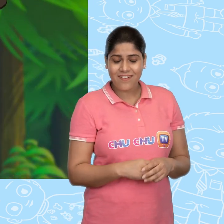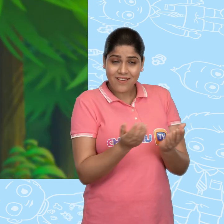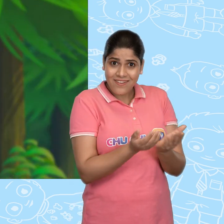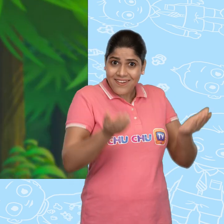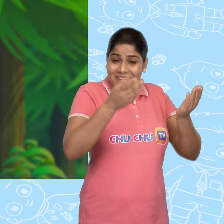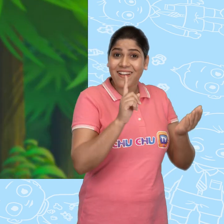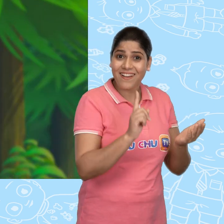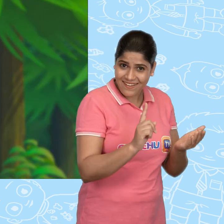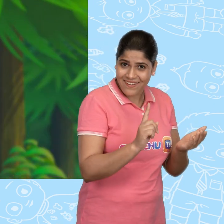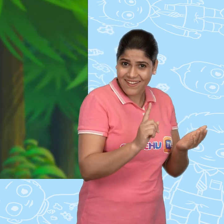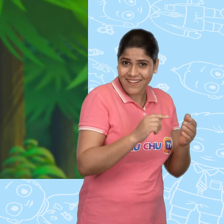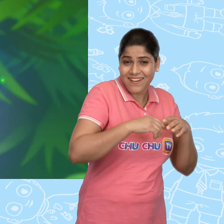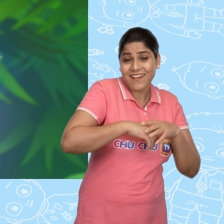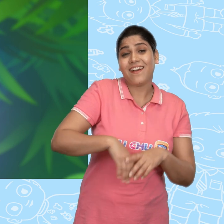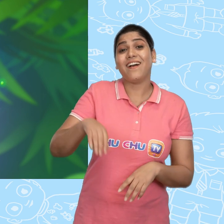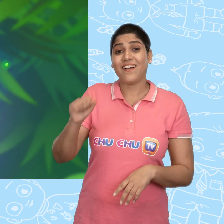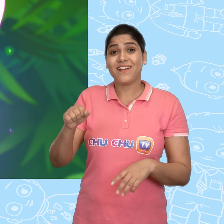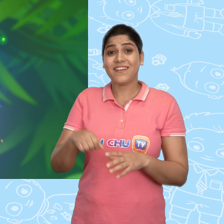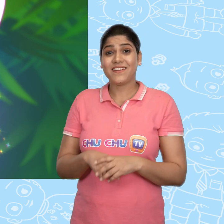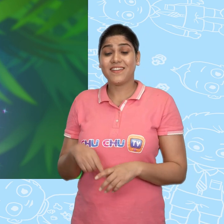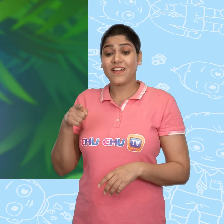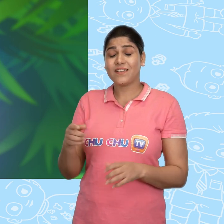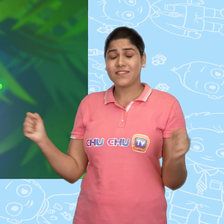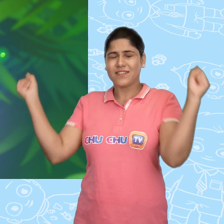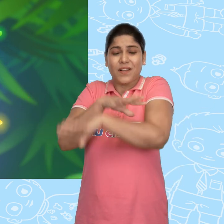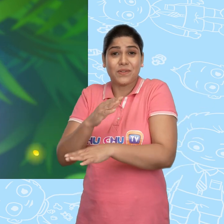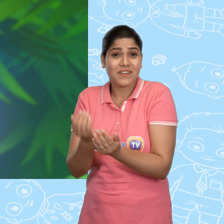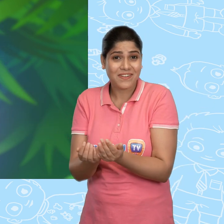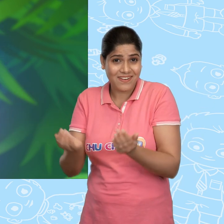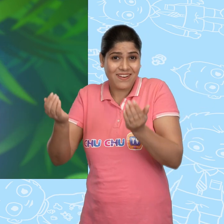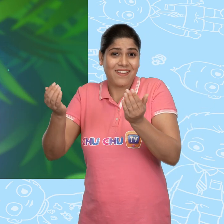A bowl? Yes! It's a magical bowl.